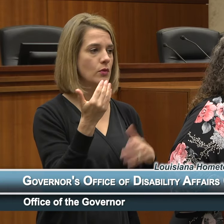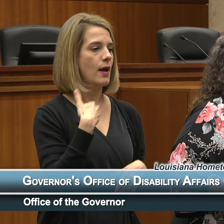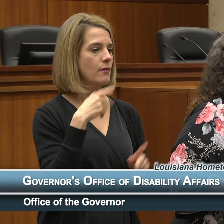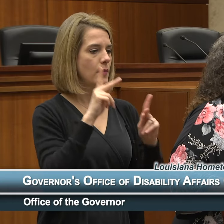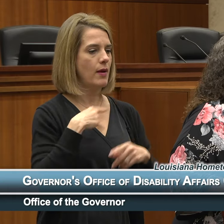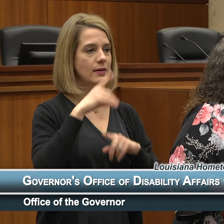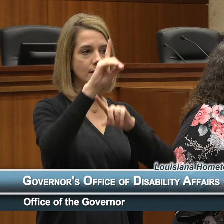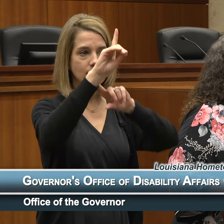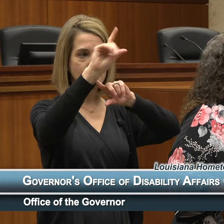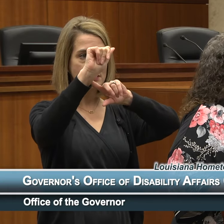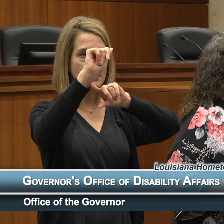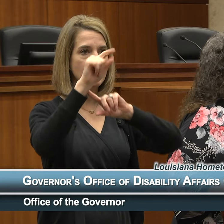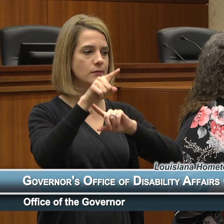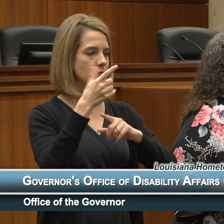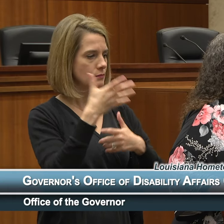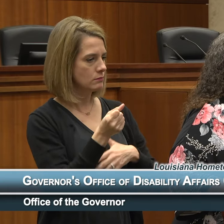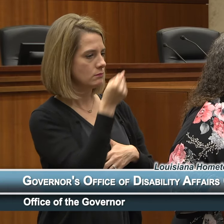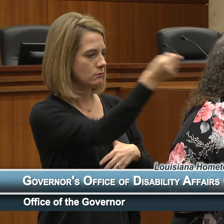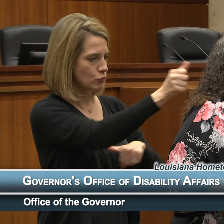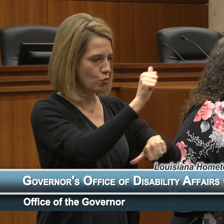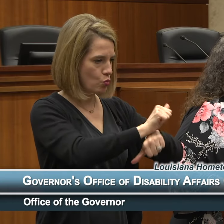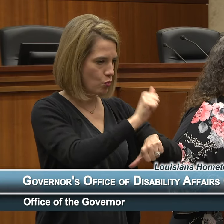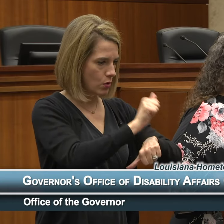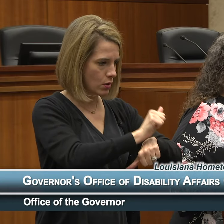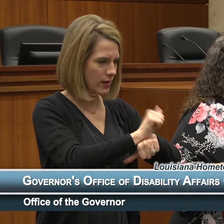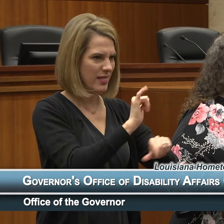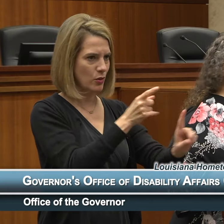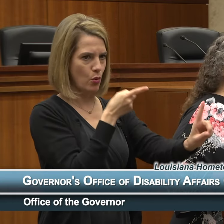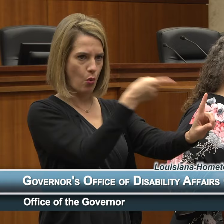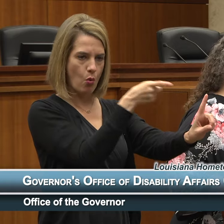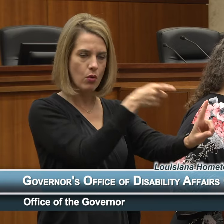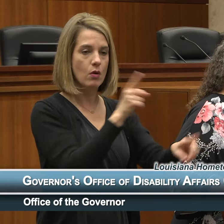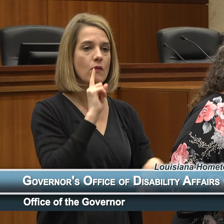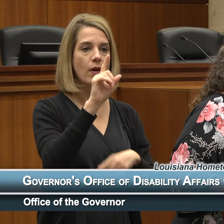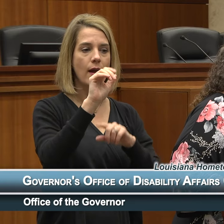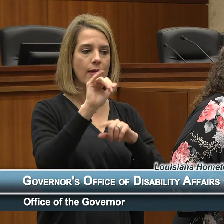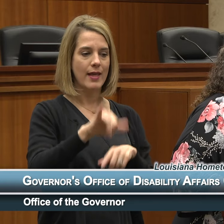disabilities back into the workforce and so of the 88 percent that were